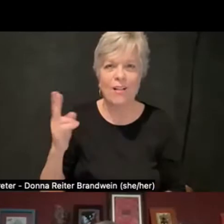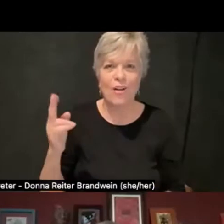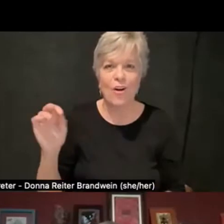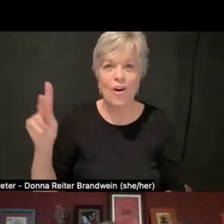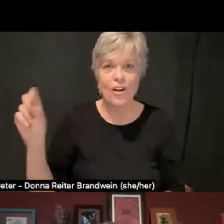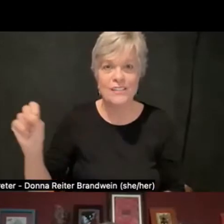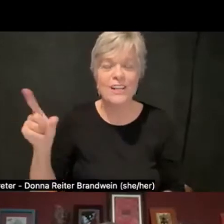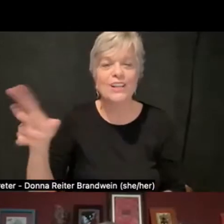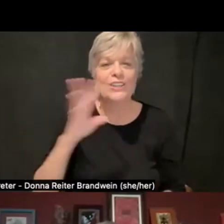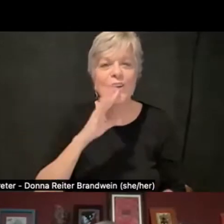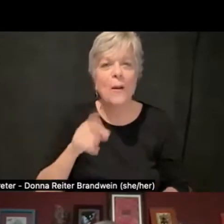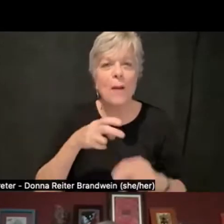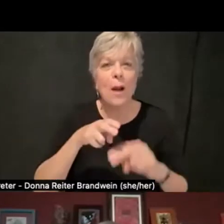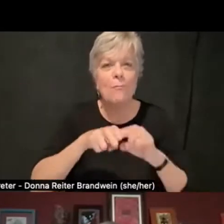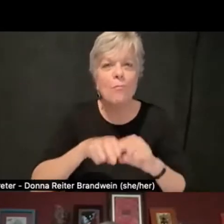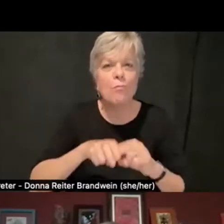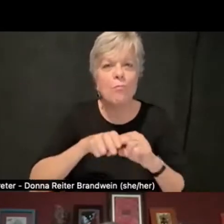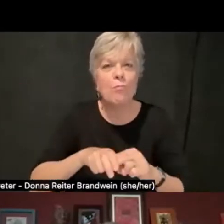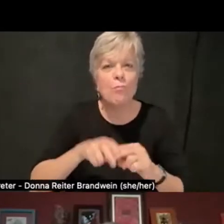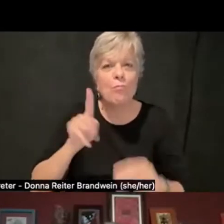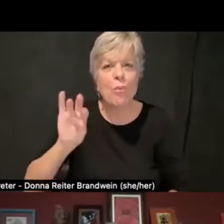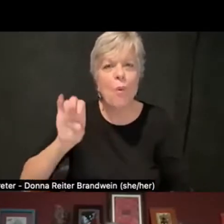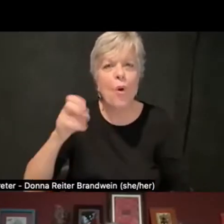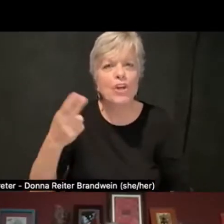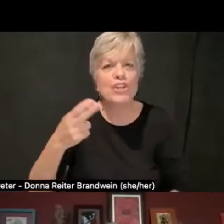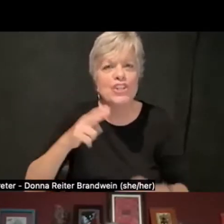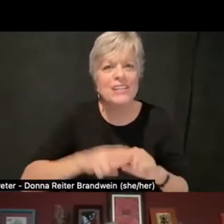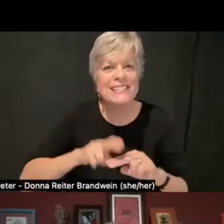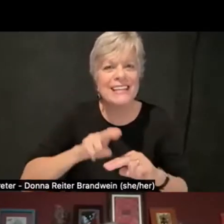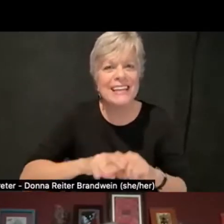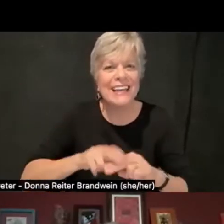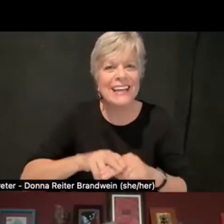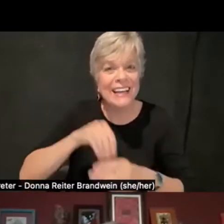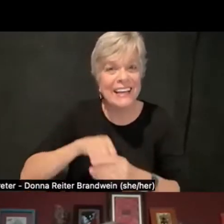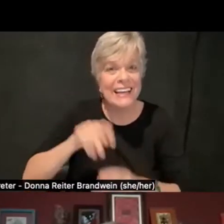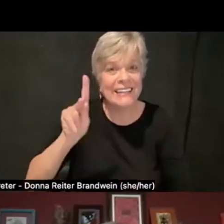this practice of porch sitting in Kentucky growing up,